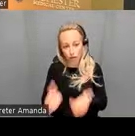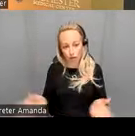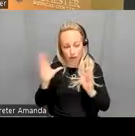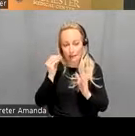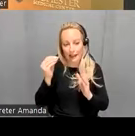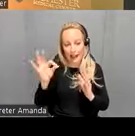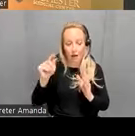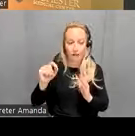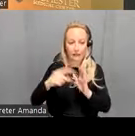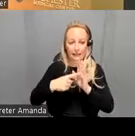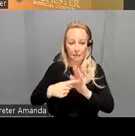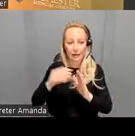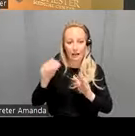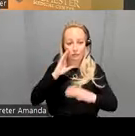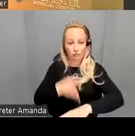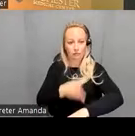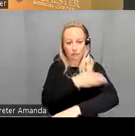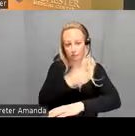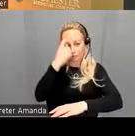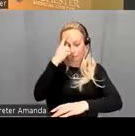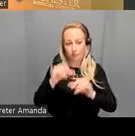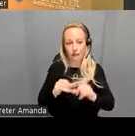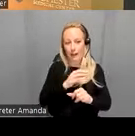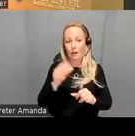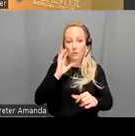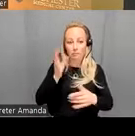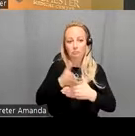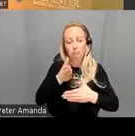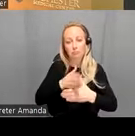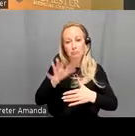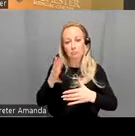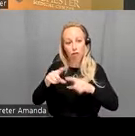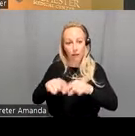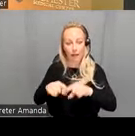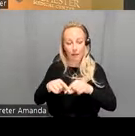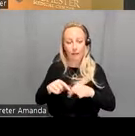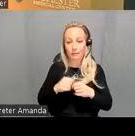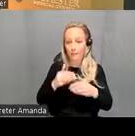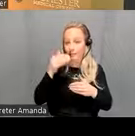it could improve upon cognitive measures and it was moderately reliable so the next steps for an